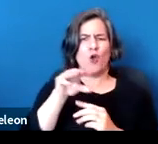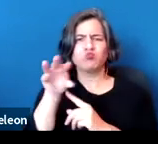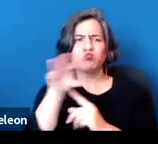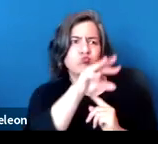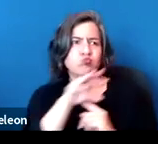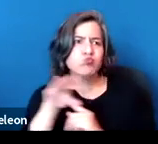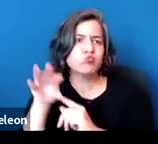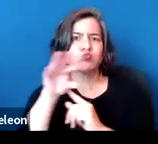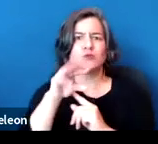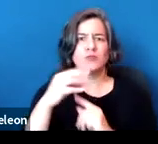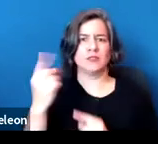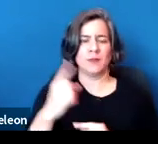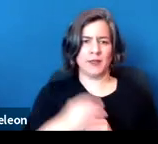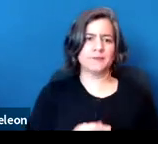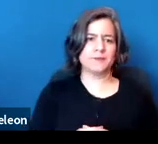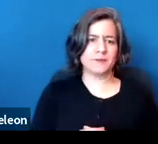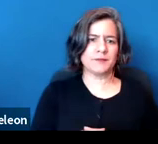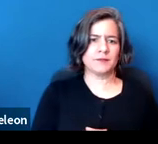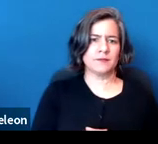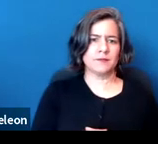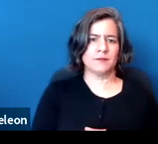through a couple reasonable accommodations examples.